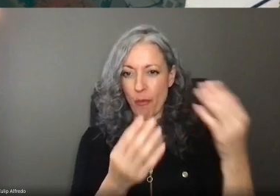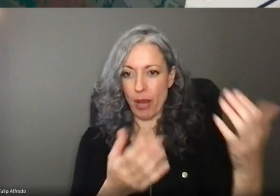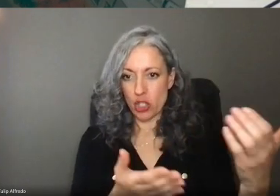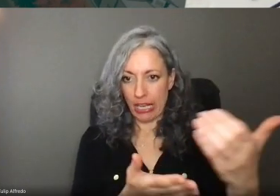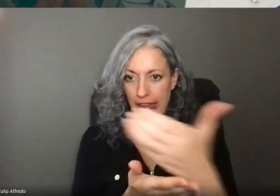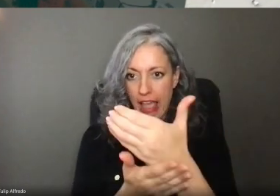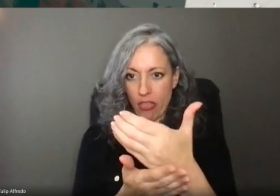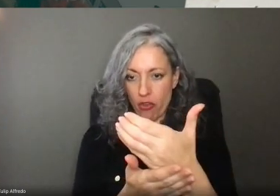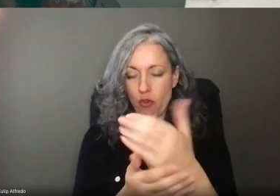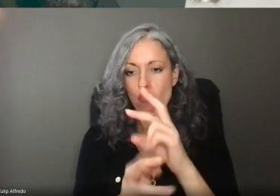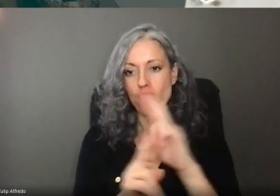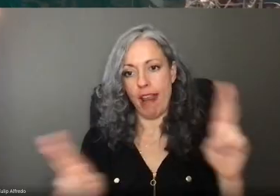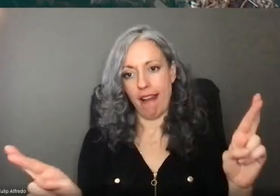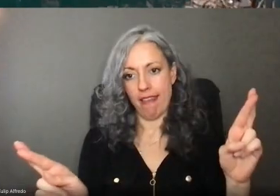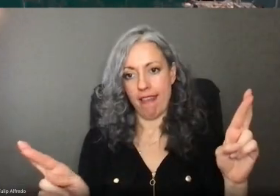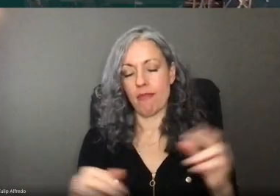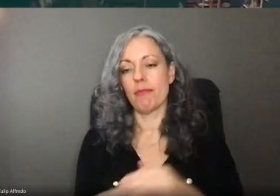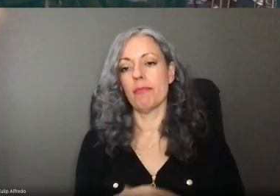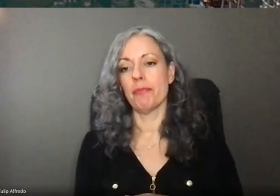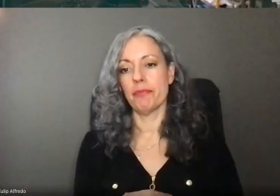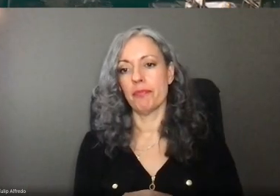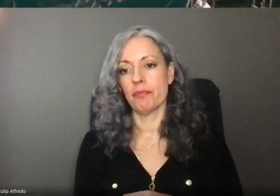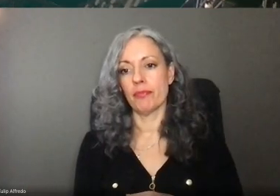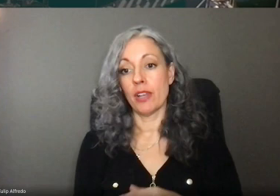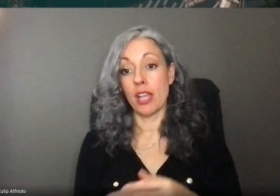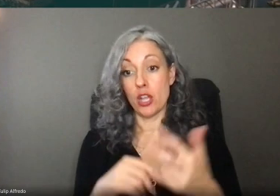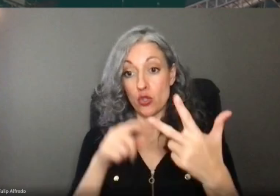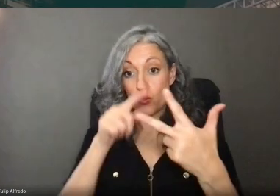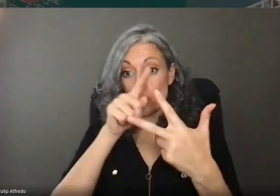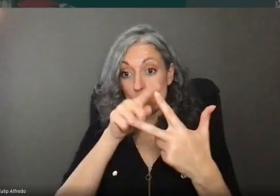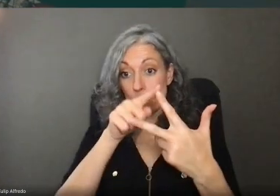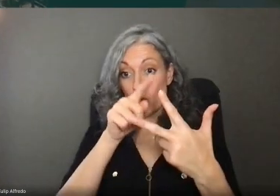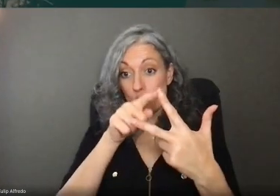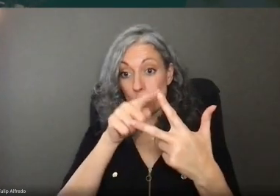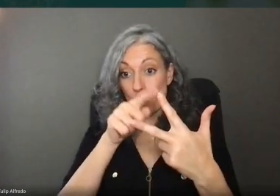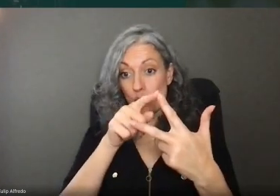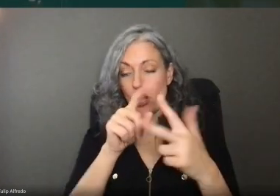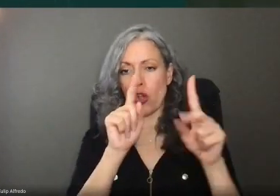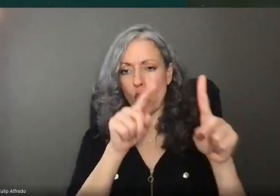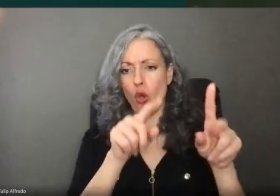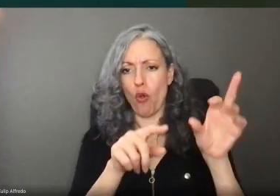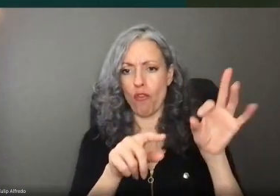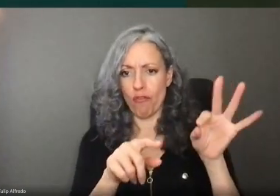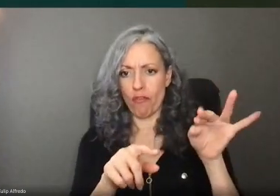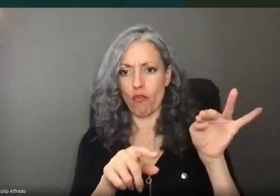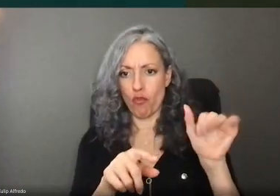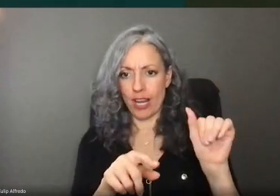you will need to apply. Step two, create a Frances Online account.